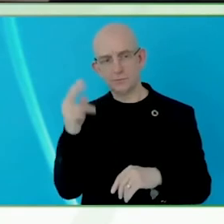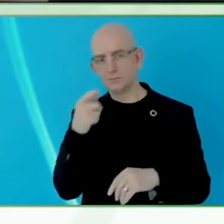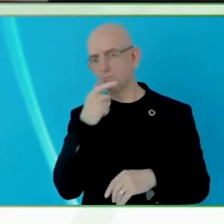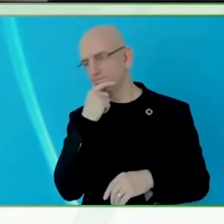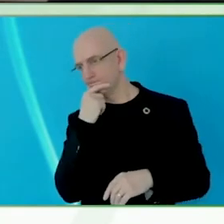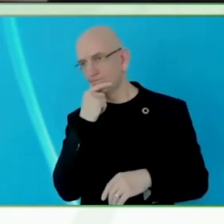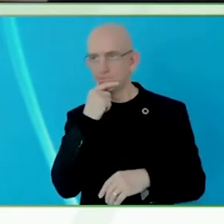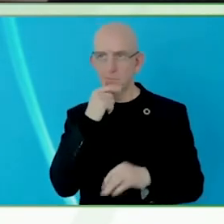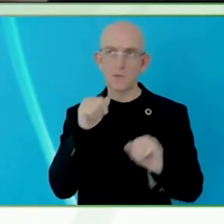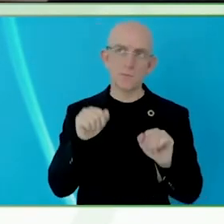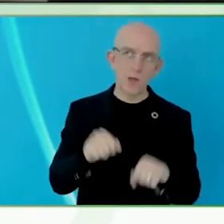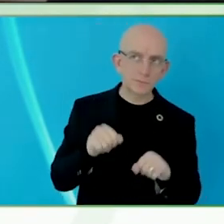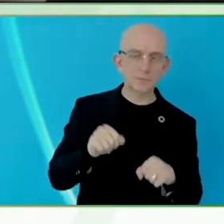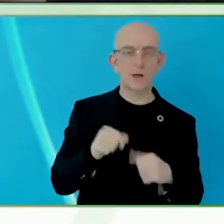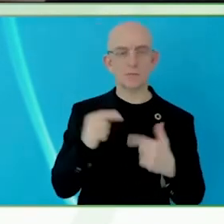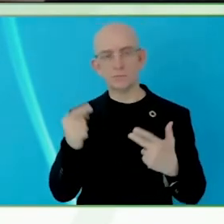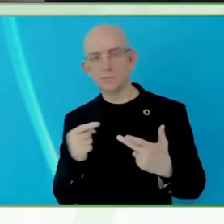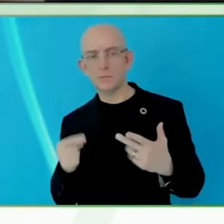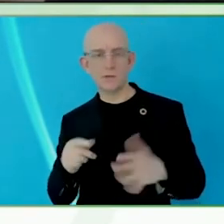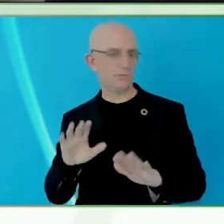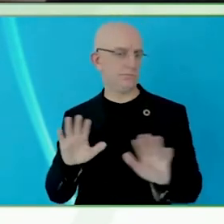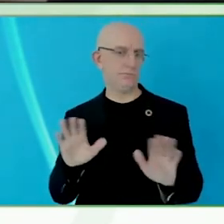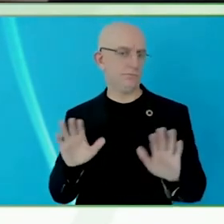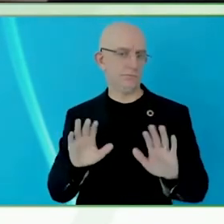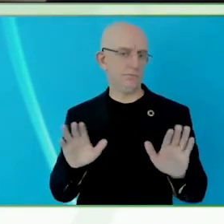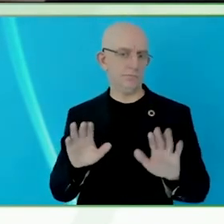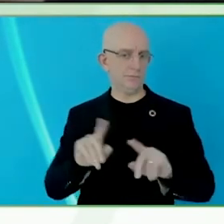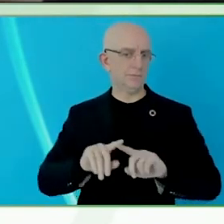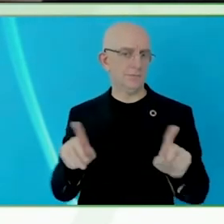You mentioned about having good mentors and having a good support